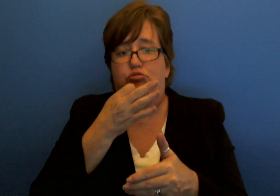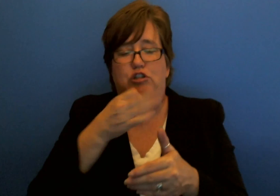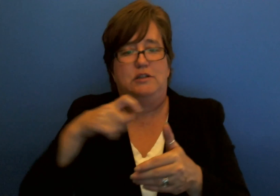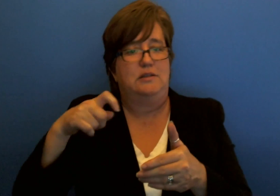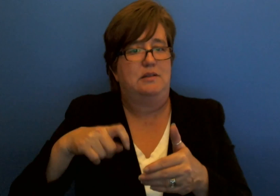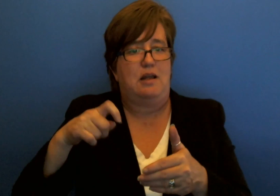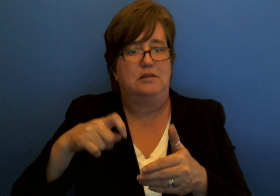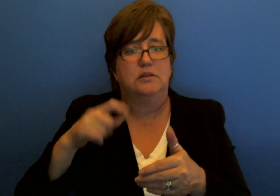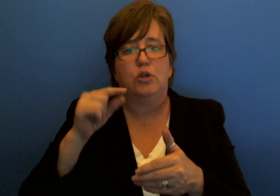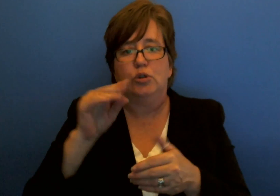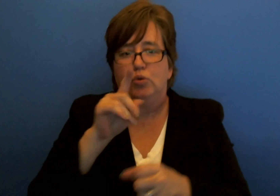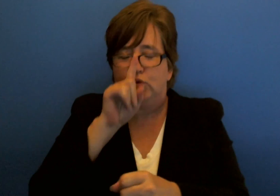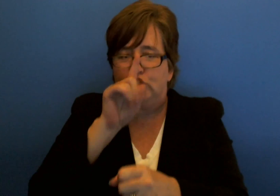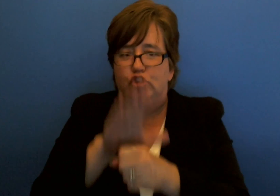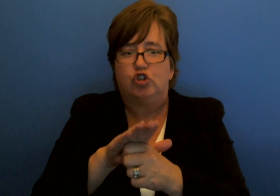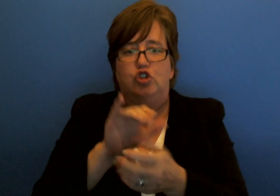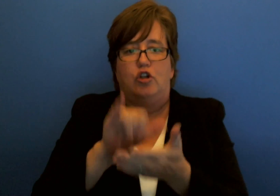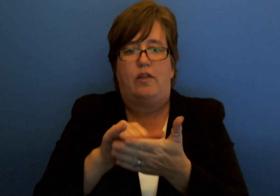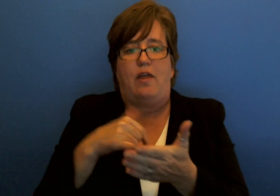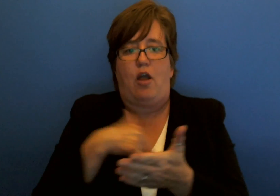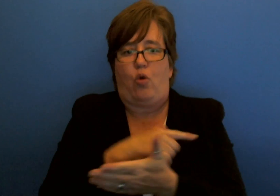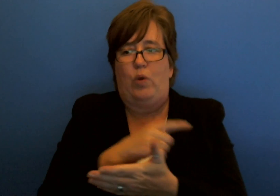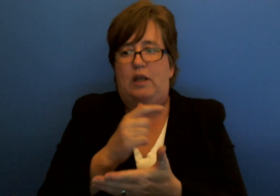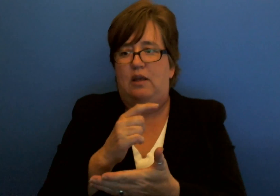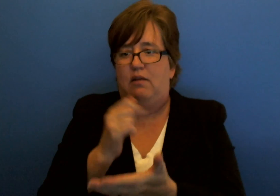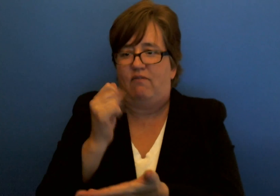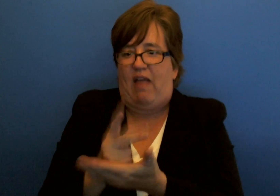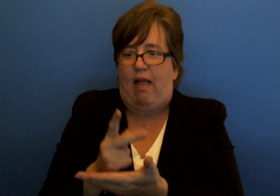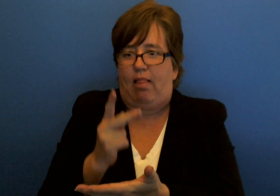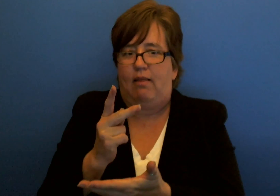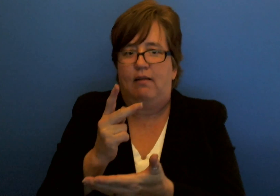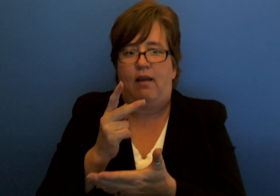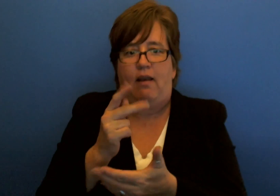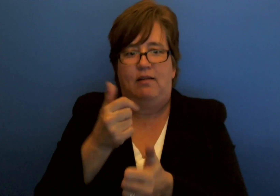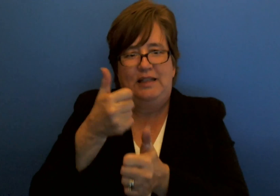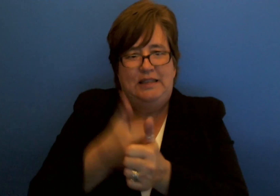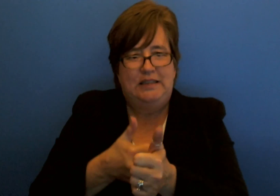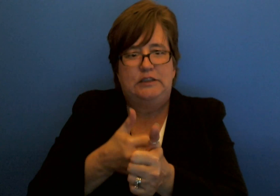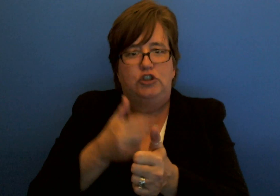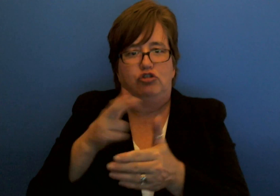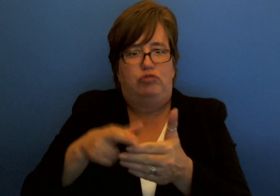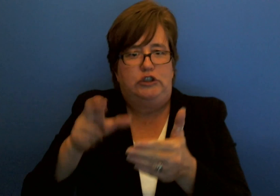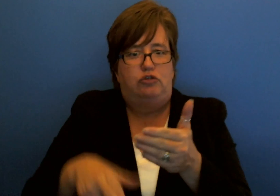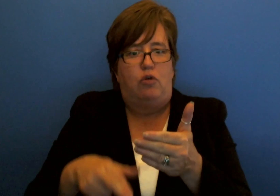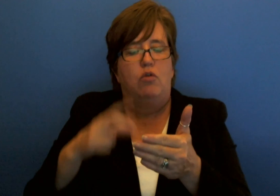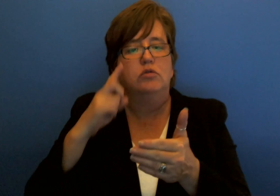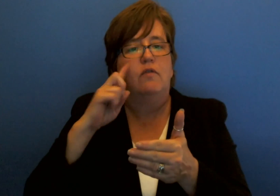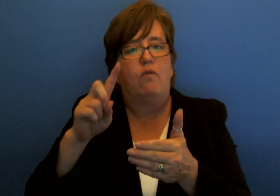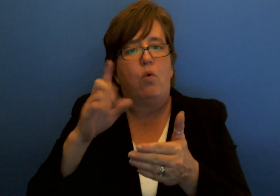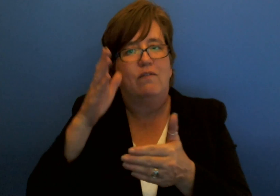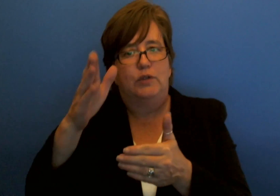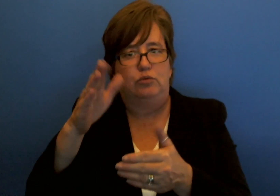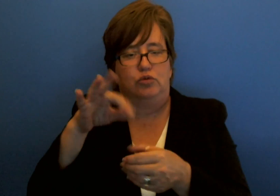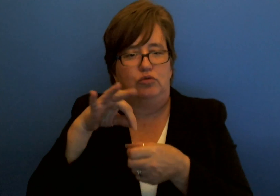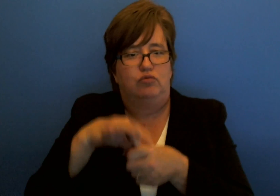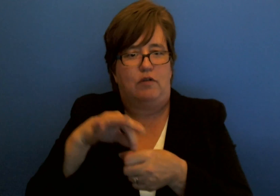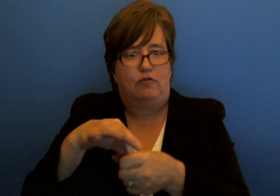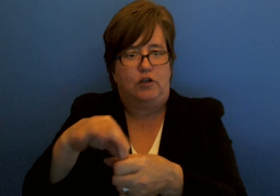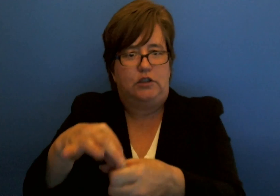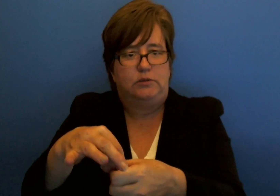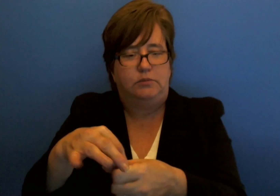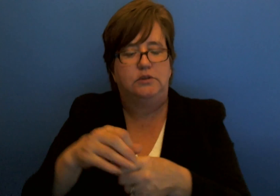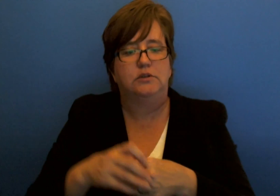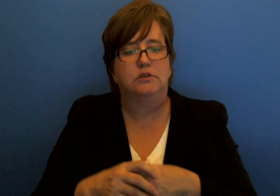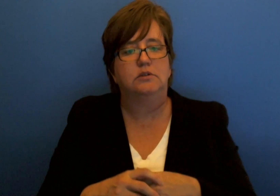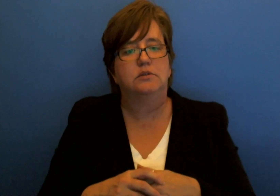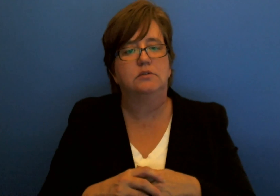necessary to ensure we validate all results for future referendums.